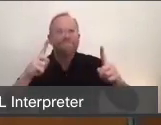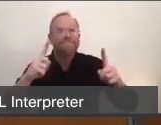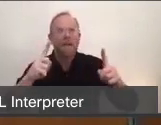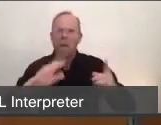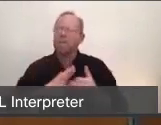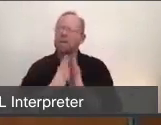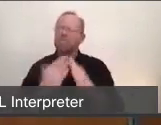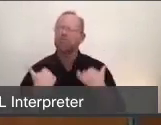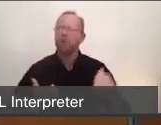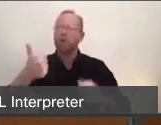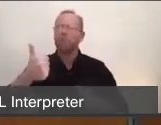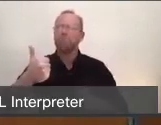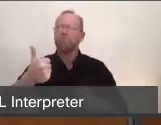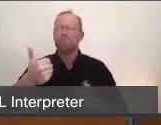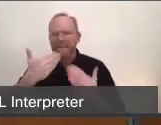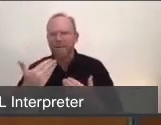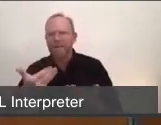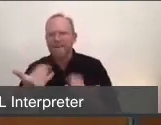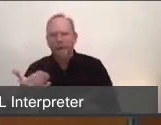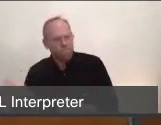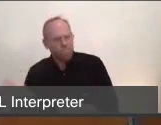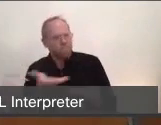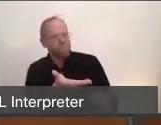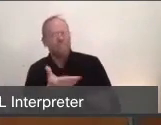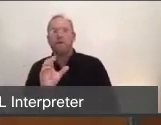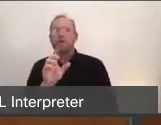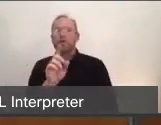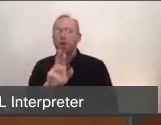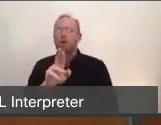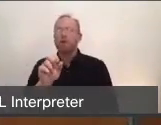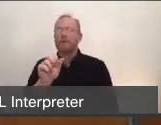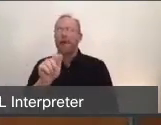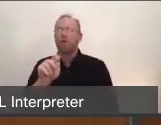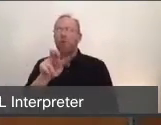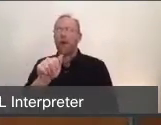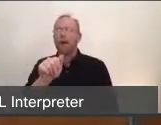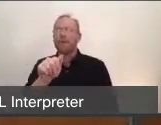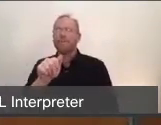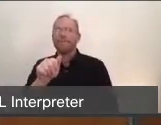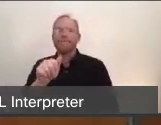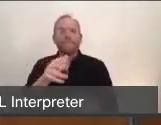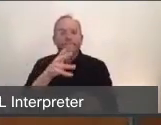and I'm happy to hand over to Dr. Santora now. (Lisa Santora) Good evening, everyone. My name is Lisa Santora,